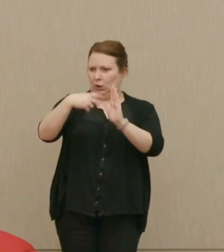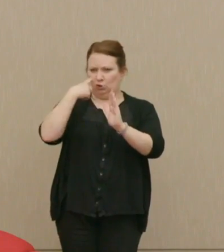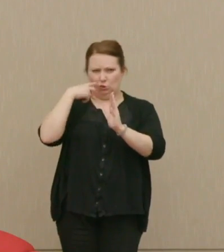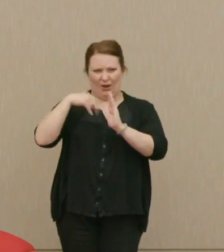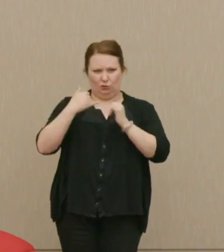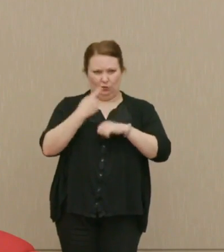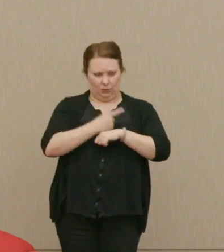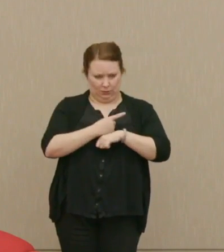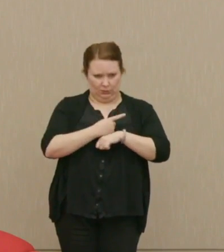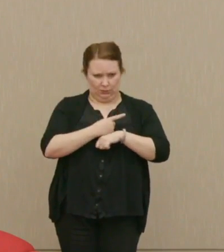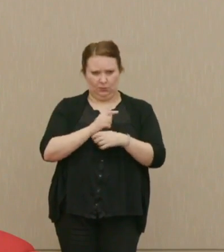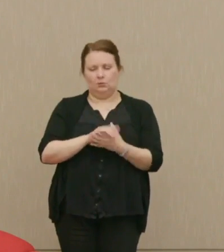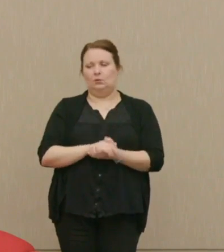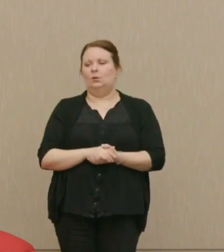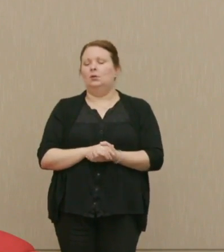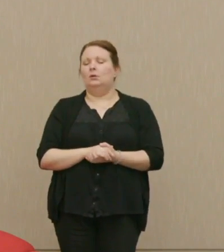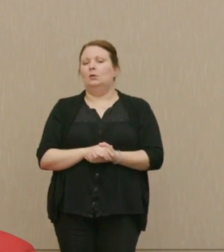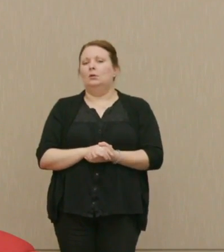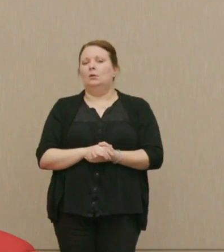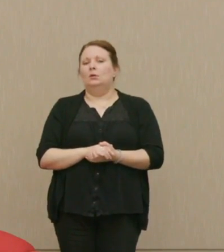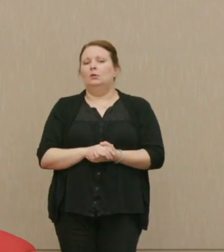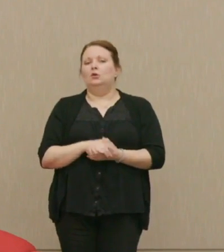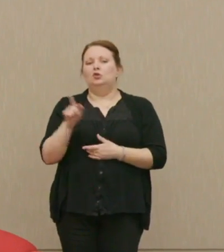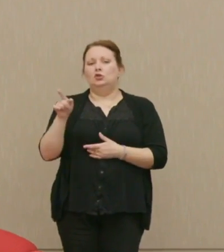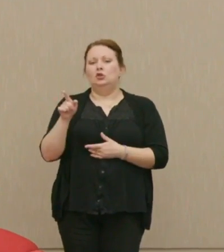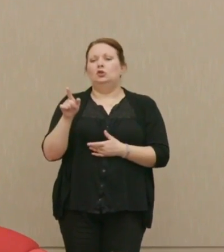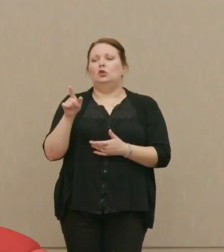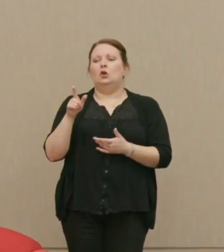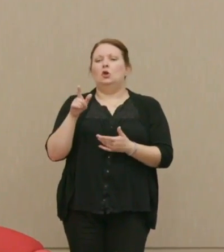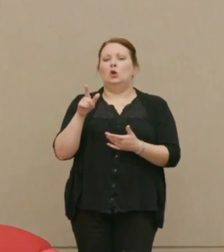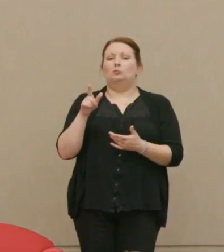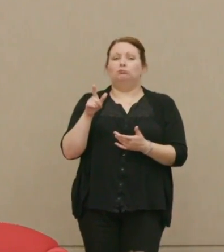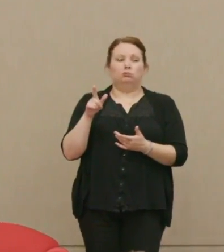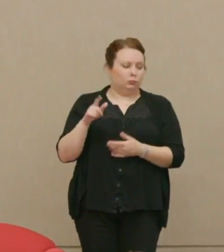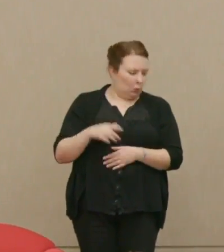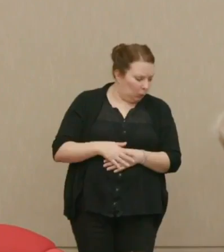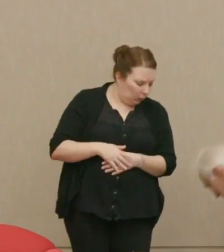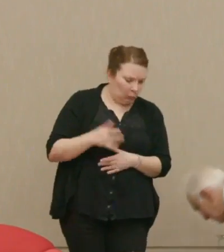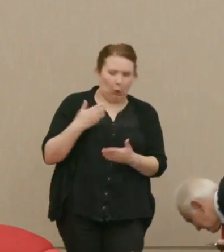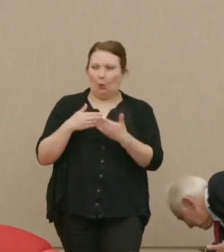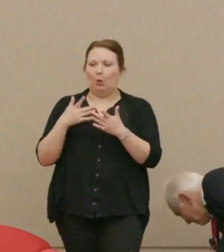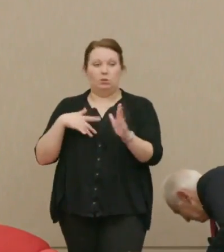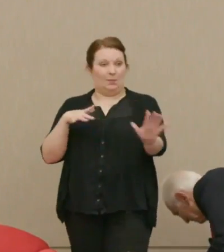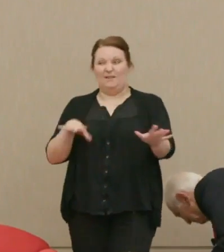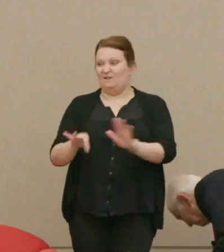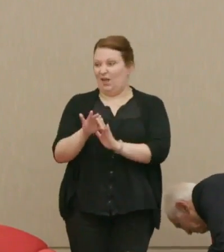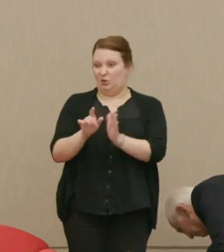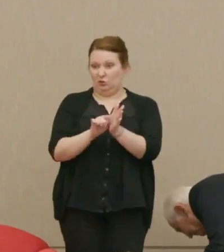It says a number of good things, but mentioned almost in passing ... Wait a minute.